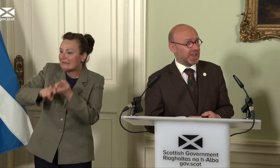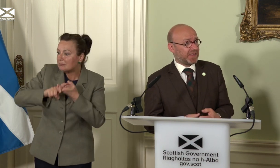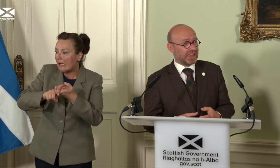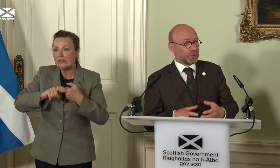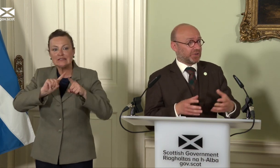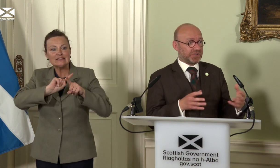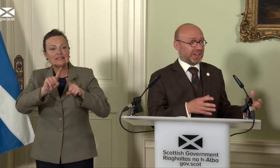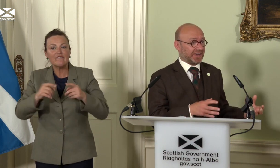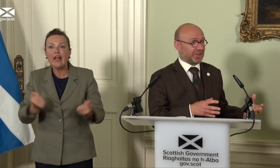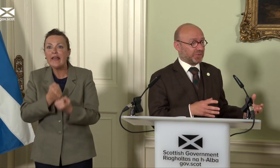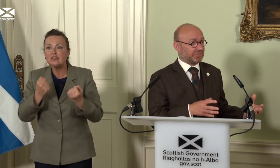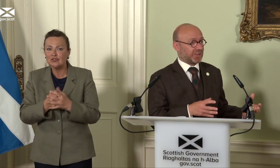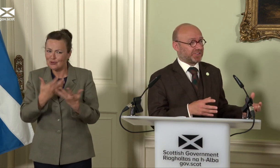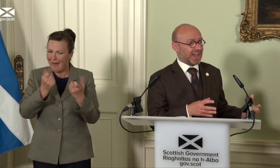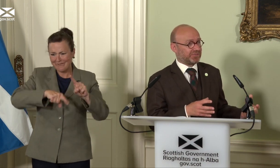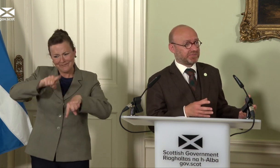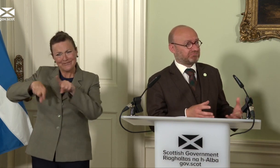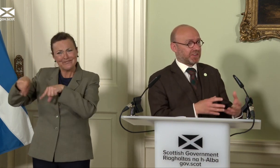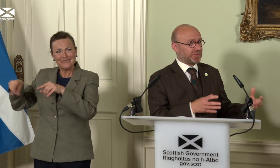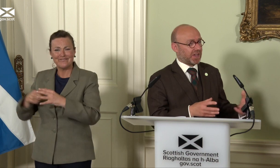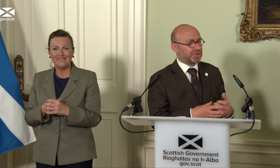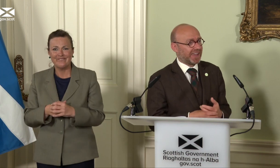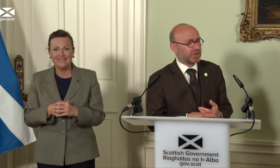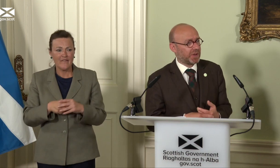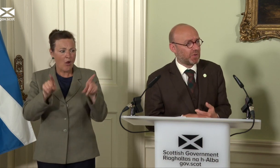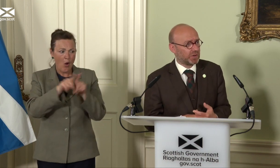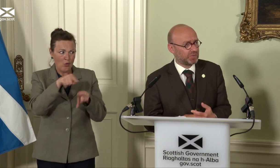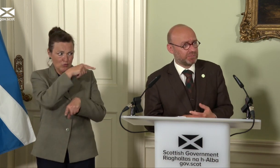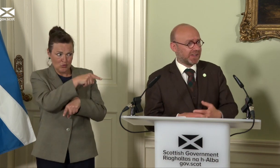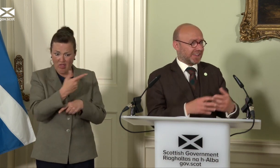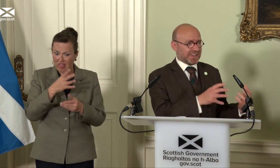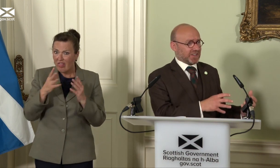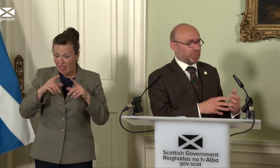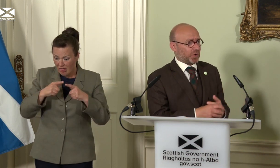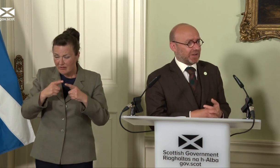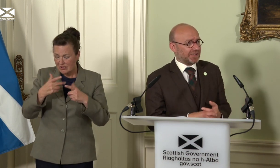They include countries that have different types of economic model, from, you know, broadly